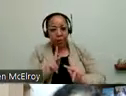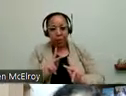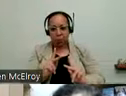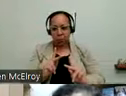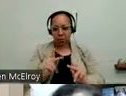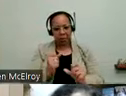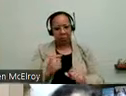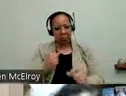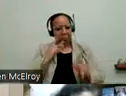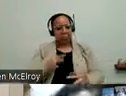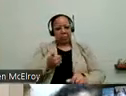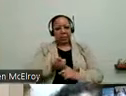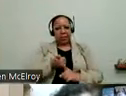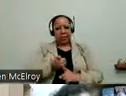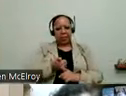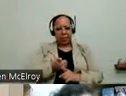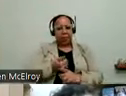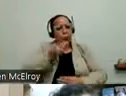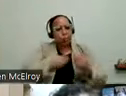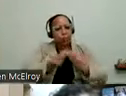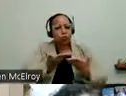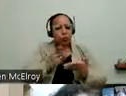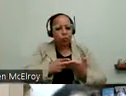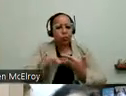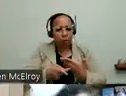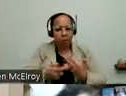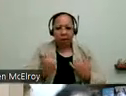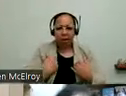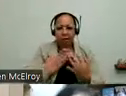each meal service program has different protocols. We should all be able to